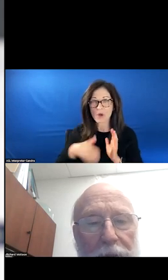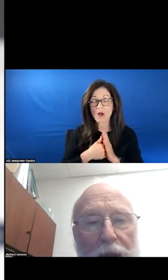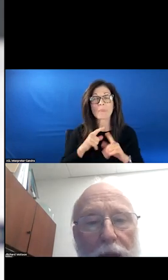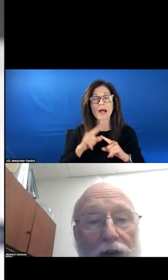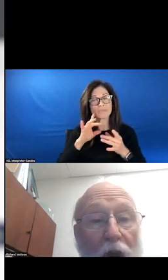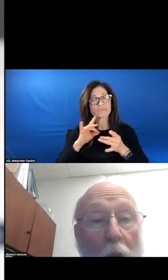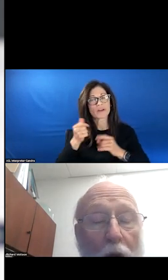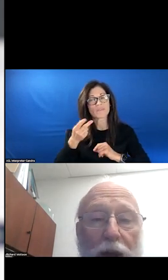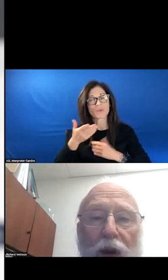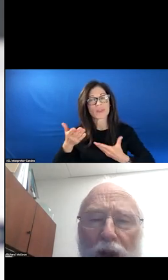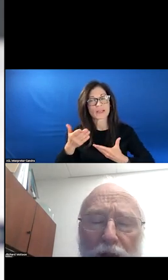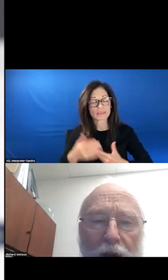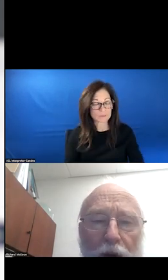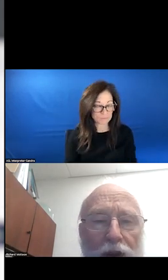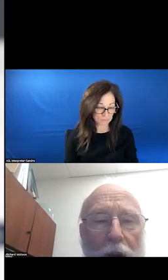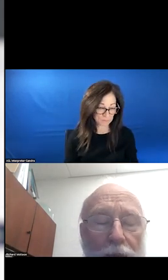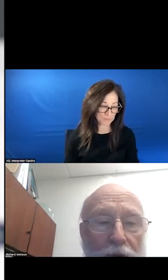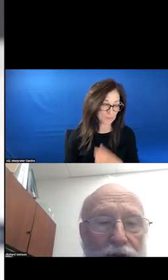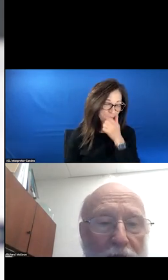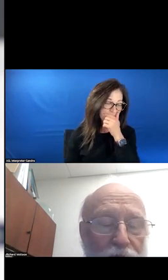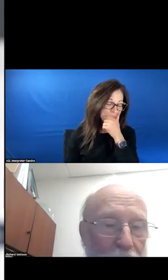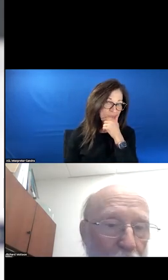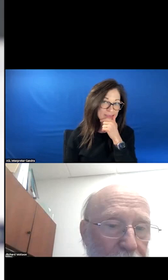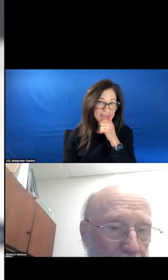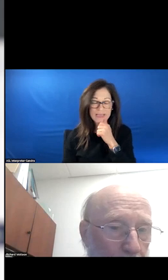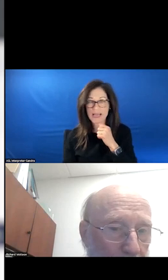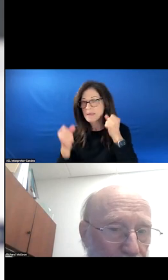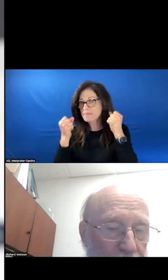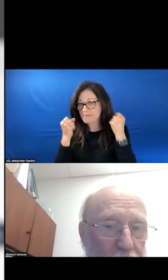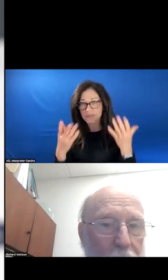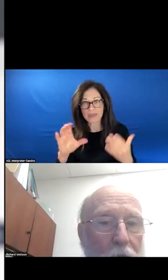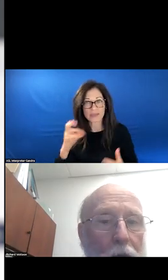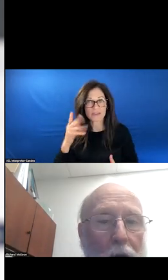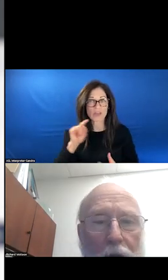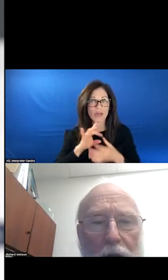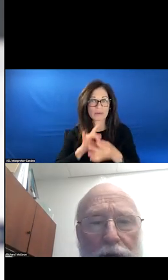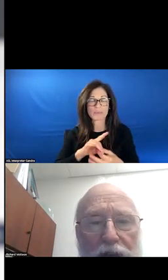SO THERE WAS A NUMBER OF CHATS REGARDING THE QUESTION WITH